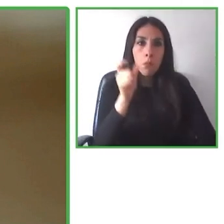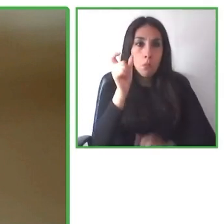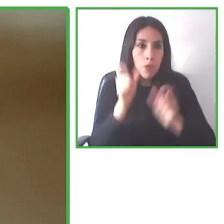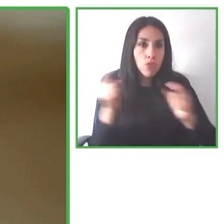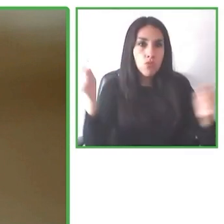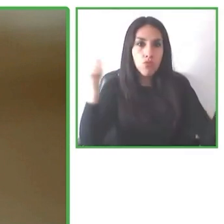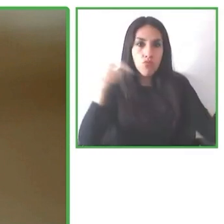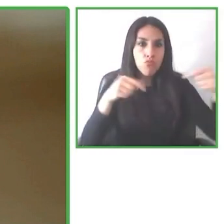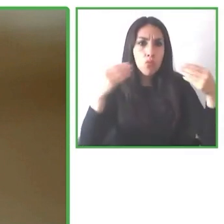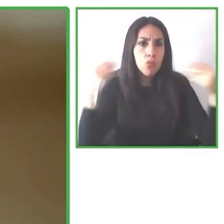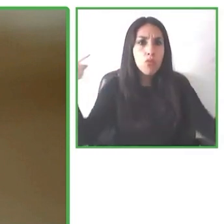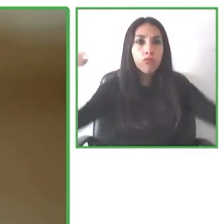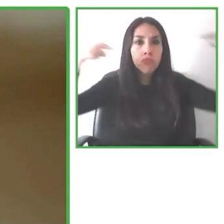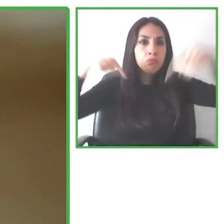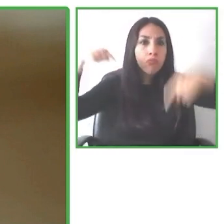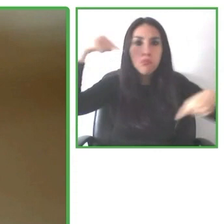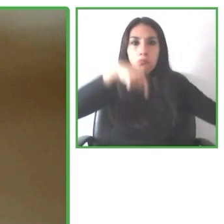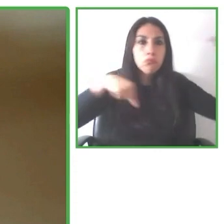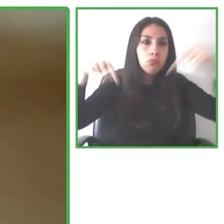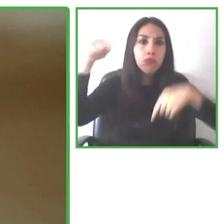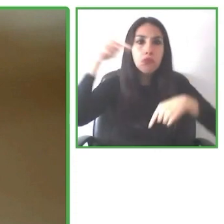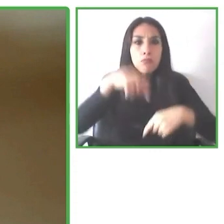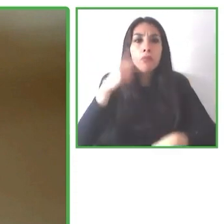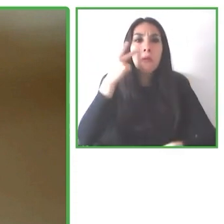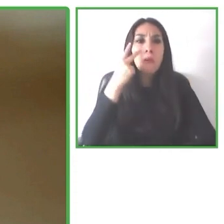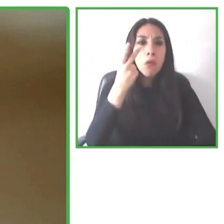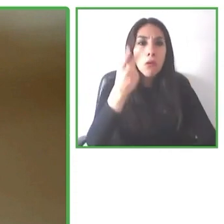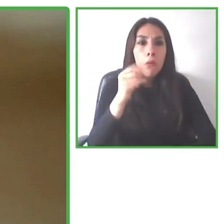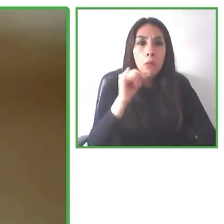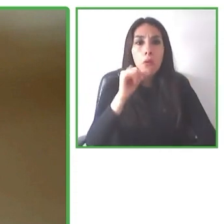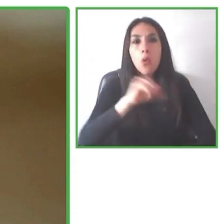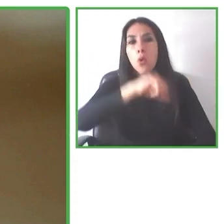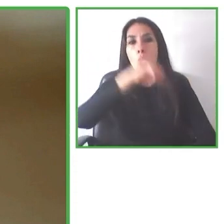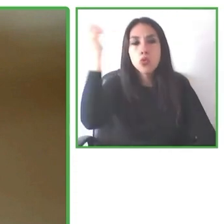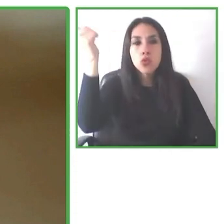We also want to establish what are the infrastructure